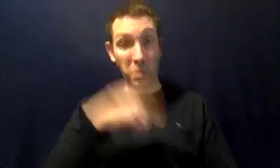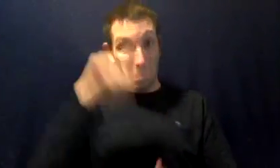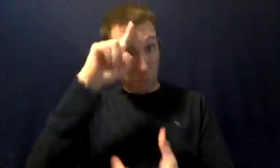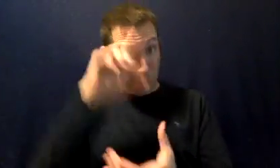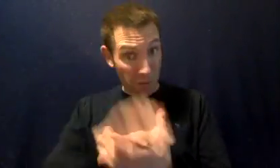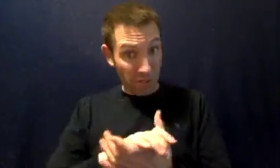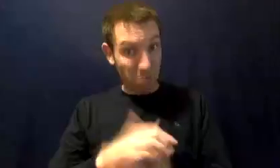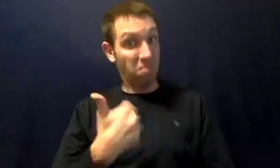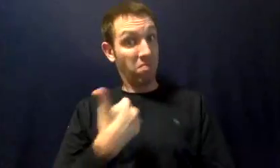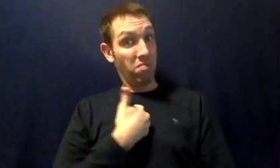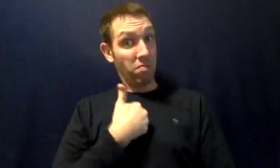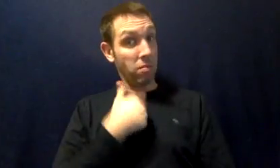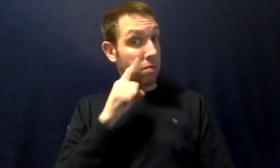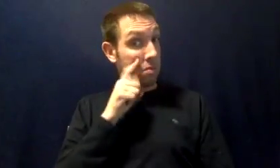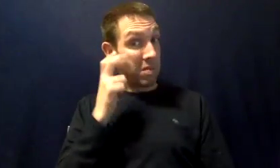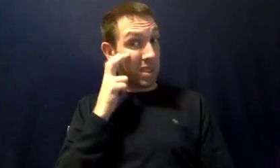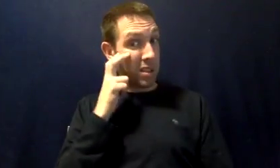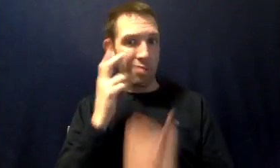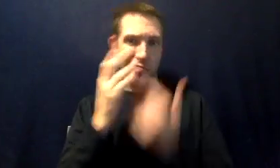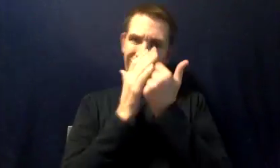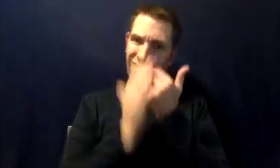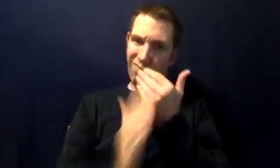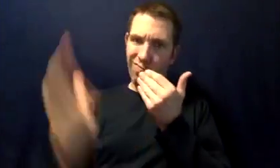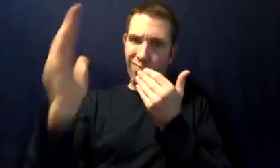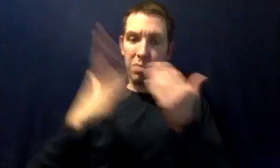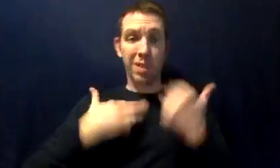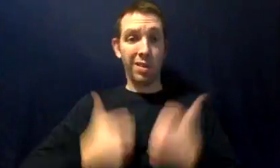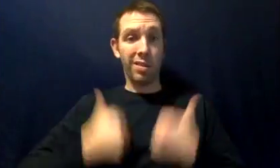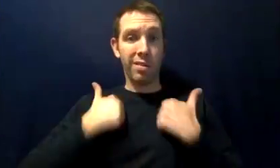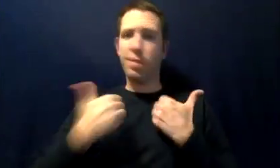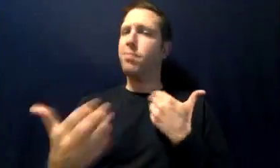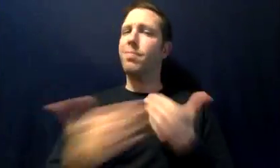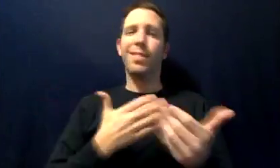I believe I will always see myself as "Deafblind."